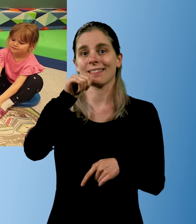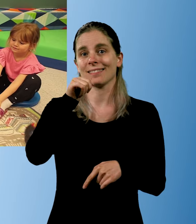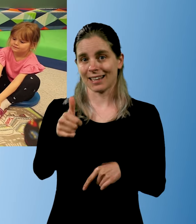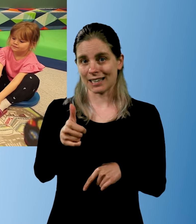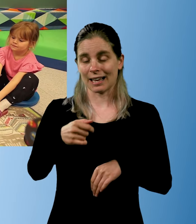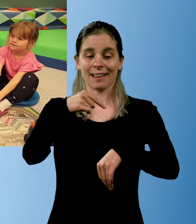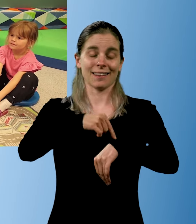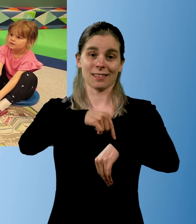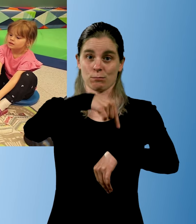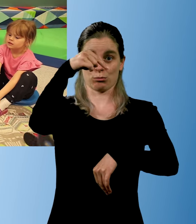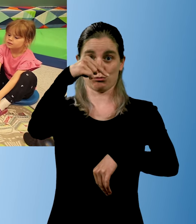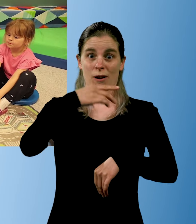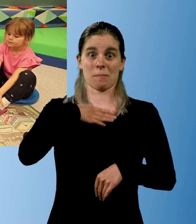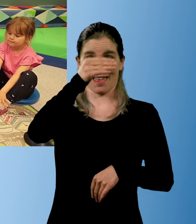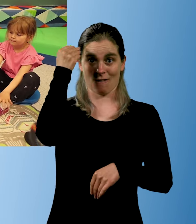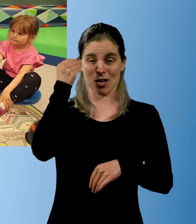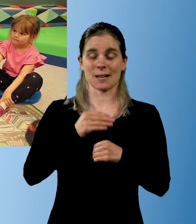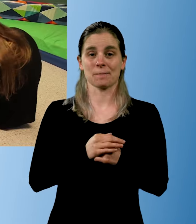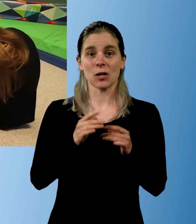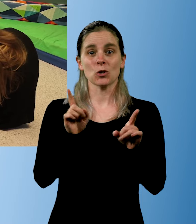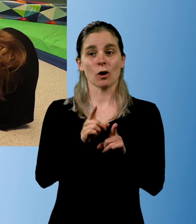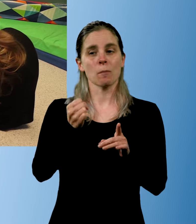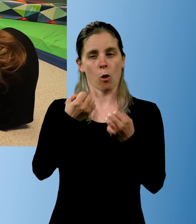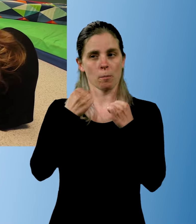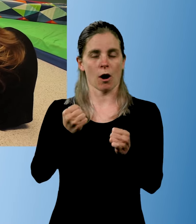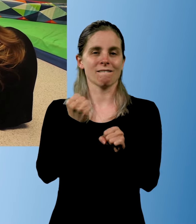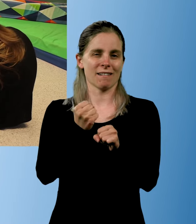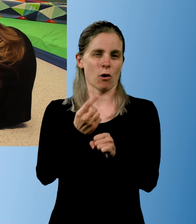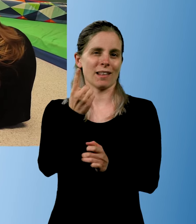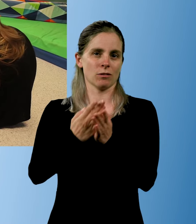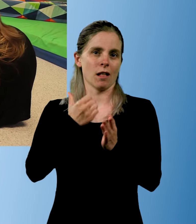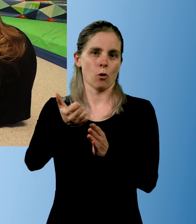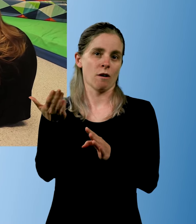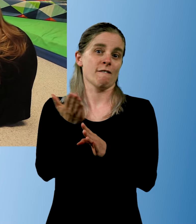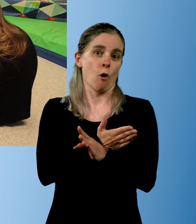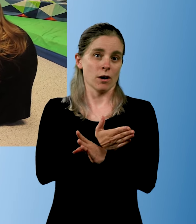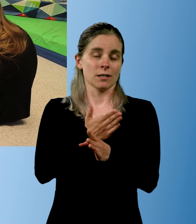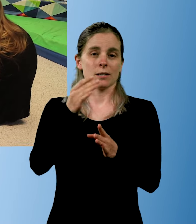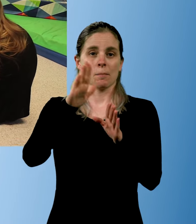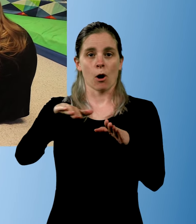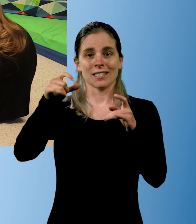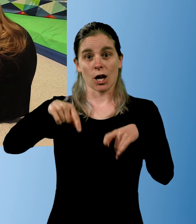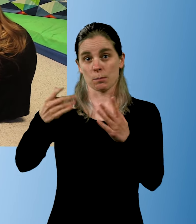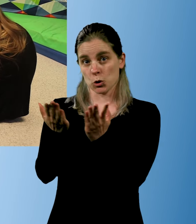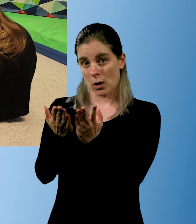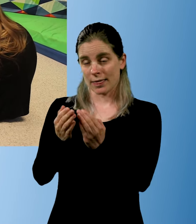We've seen that time flies,- so we start at least 1,5 years before the child starts school.